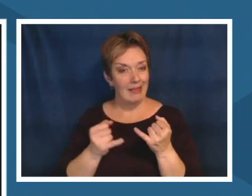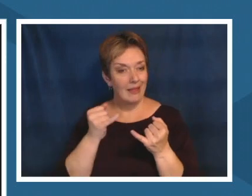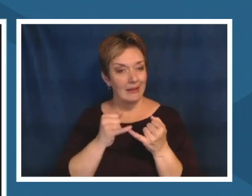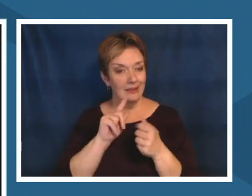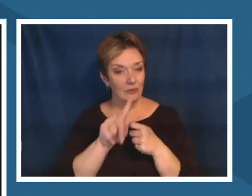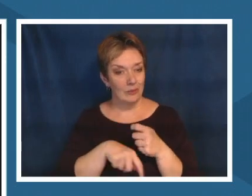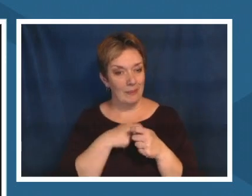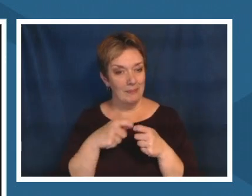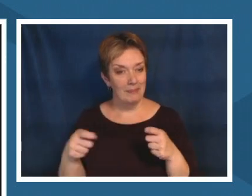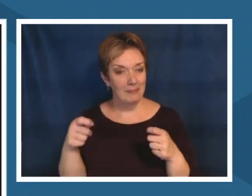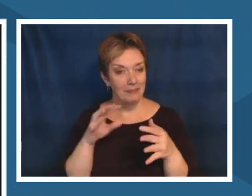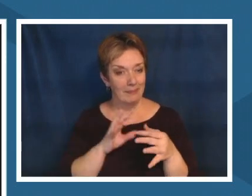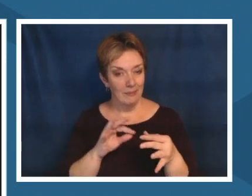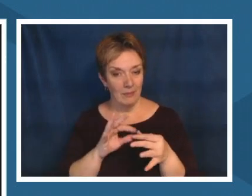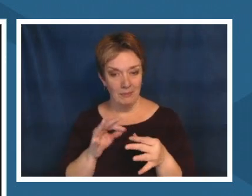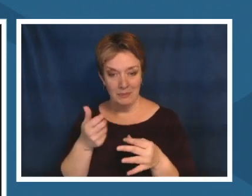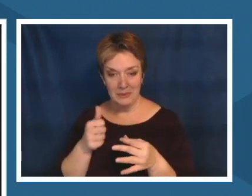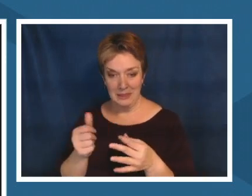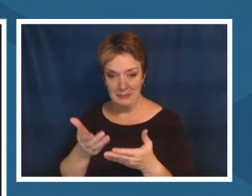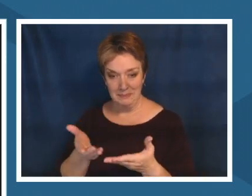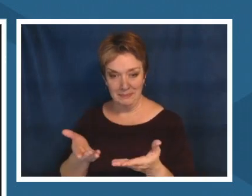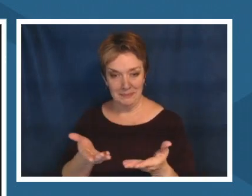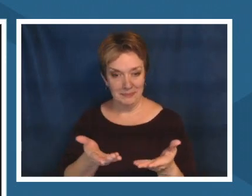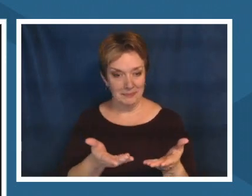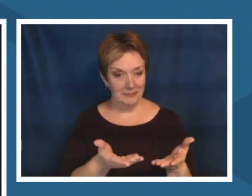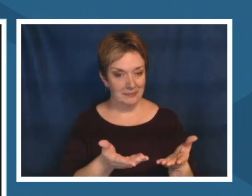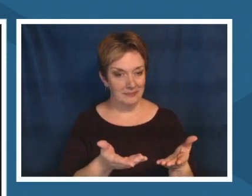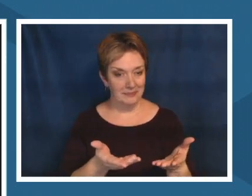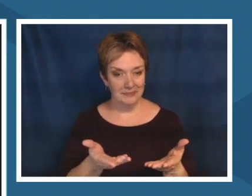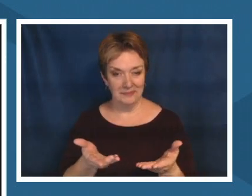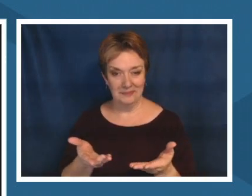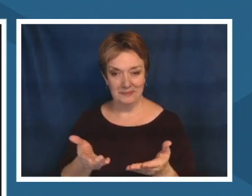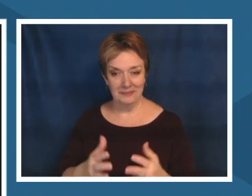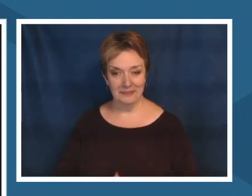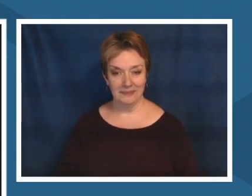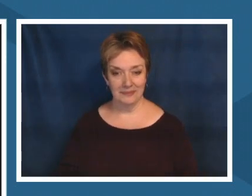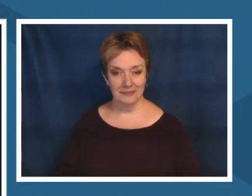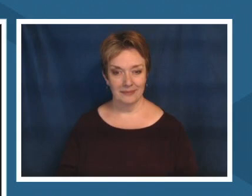audience final thoughts